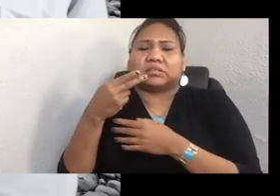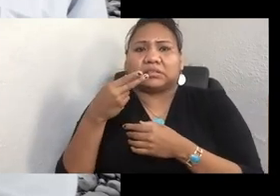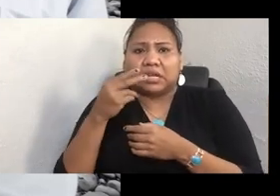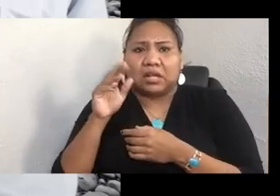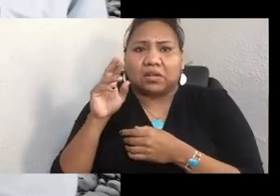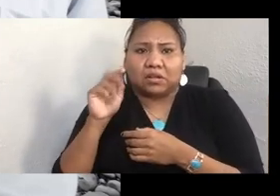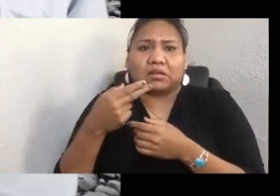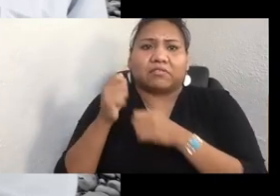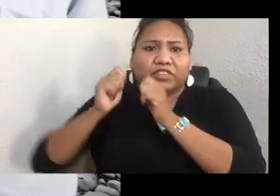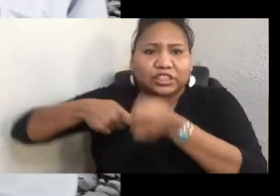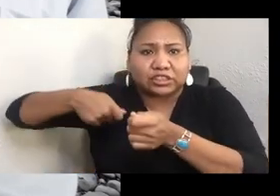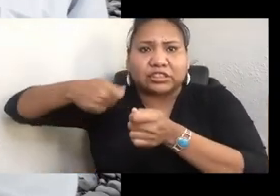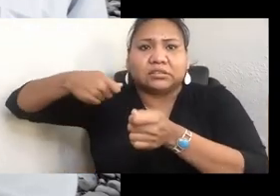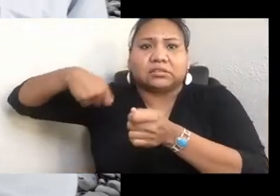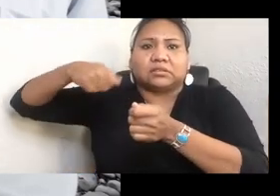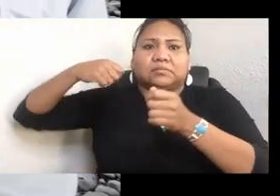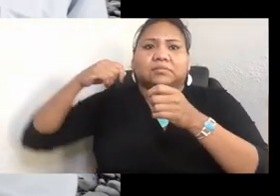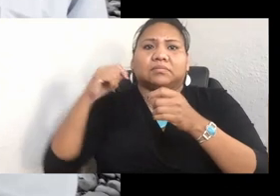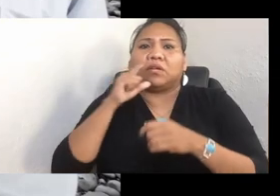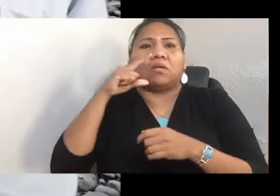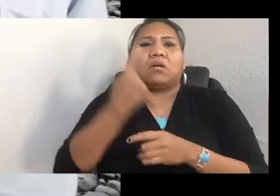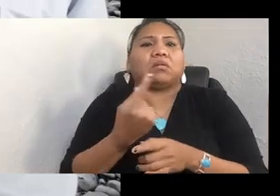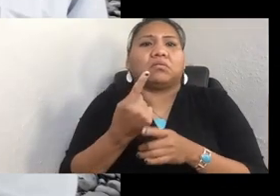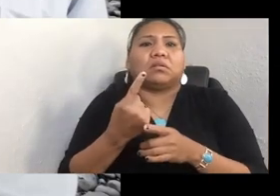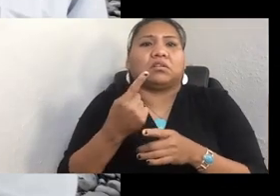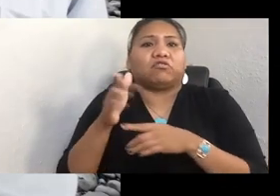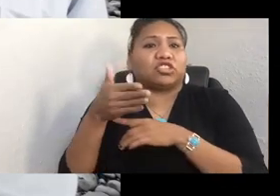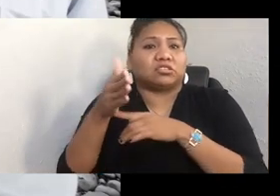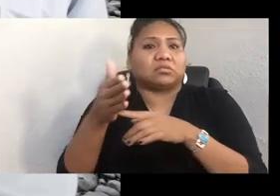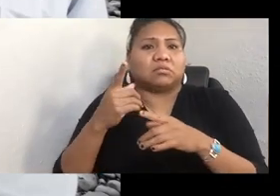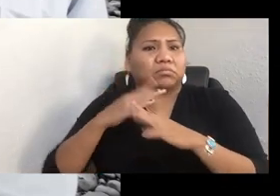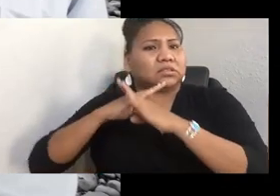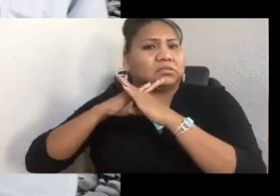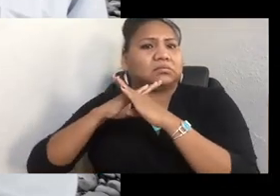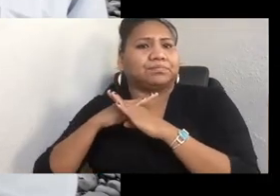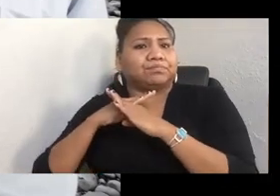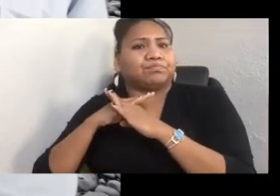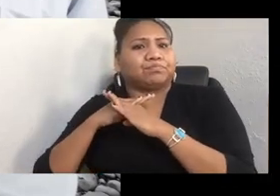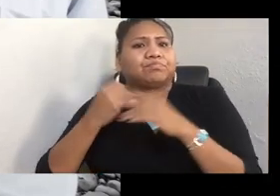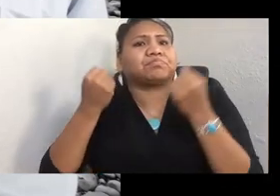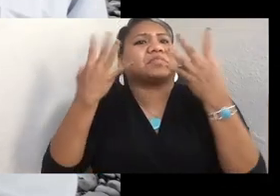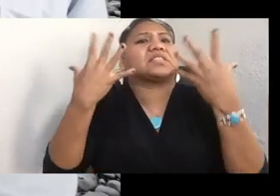that we're protecting in this area. Years ago, my elder told me various burial customs of our people.